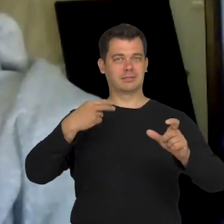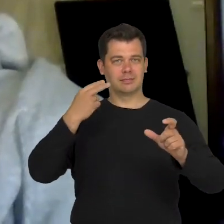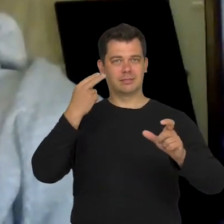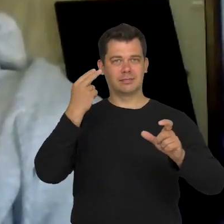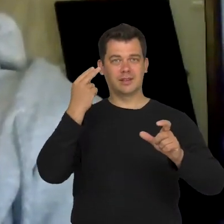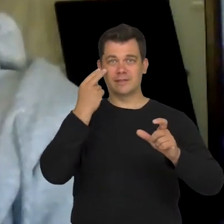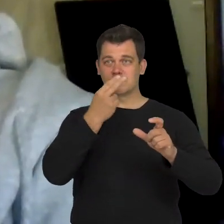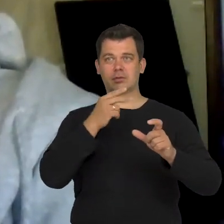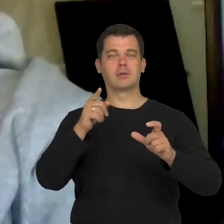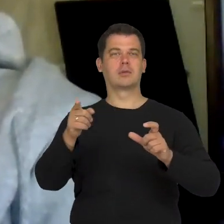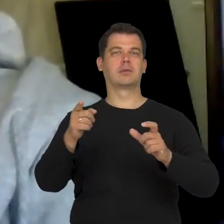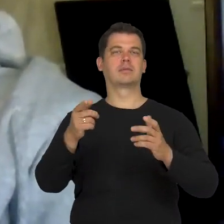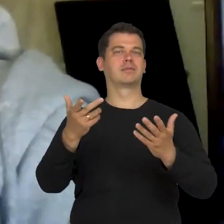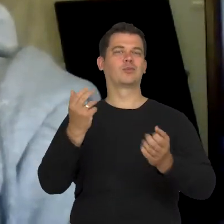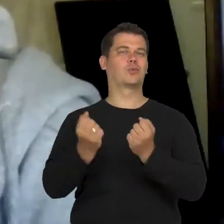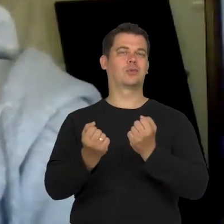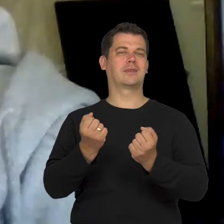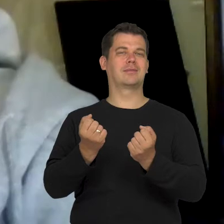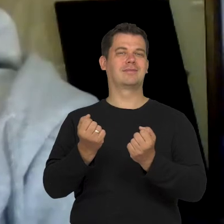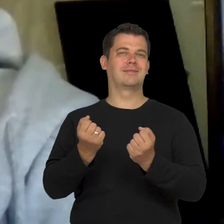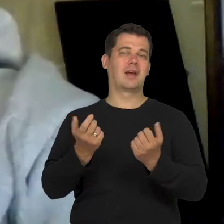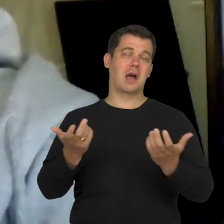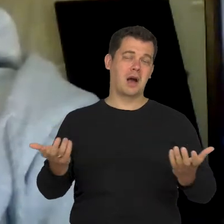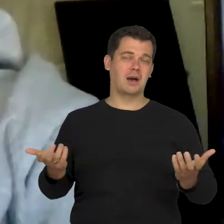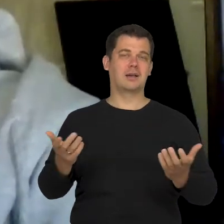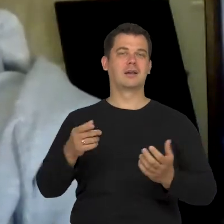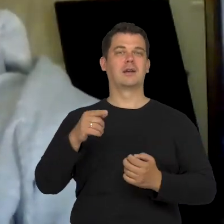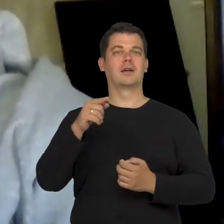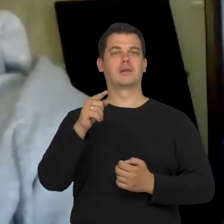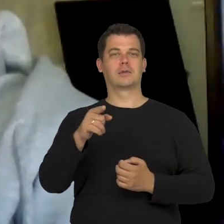it may be difficult, but this can be overcome.